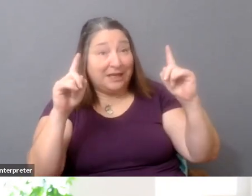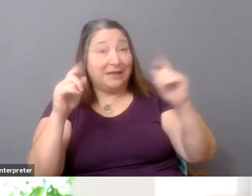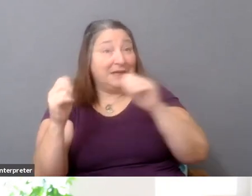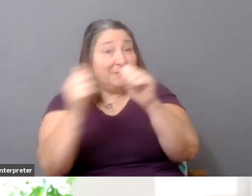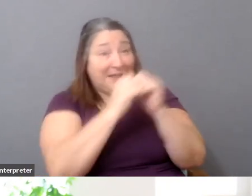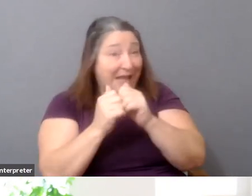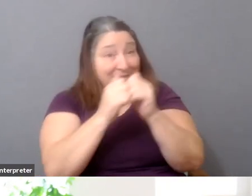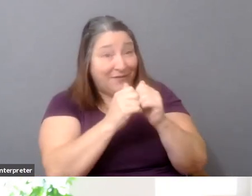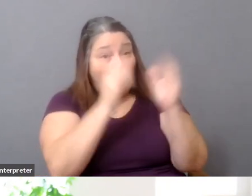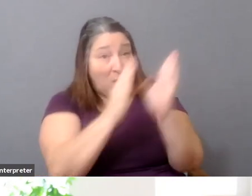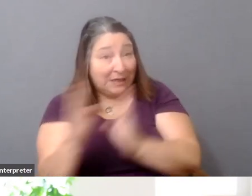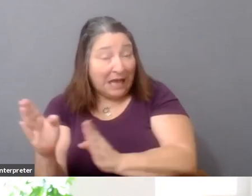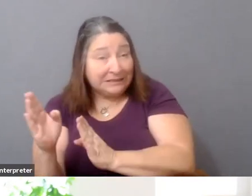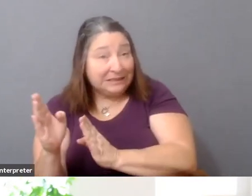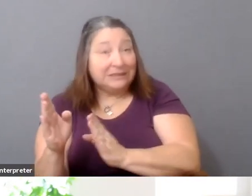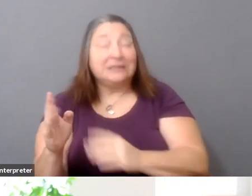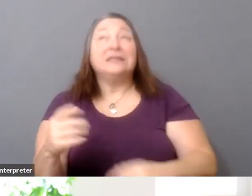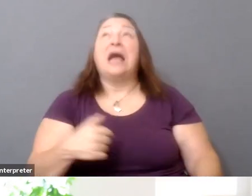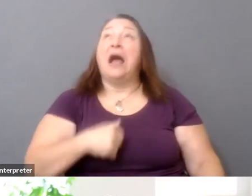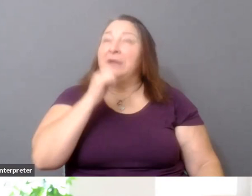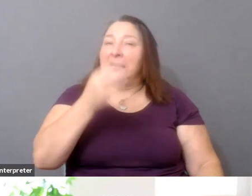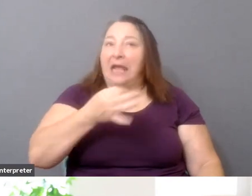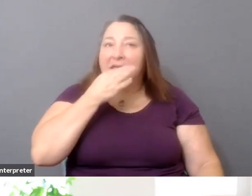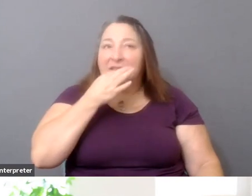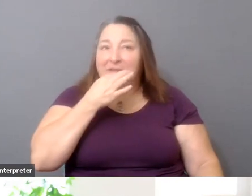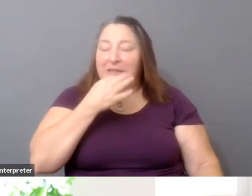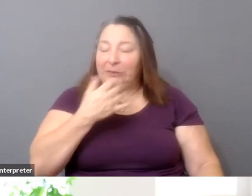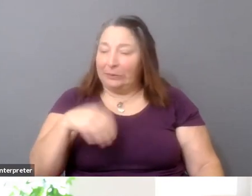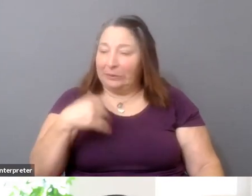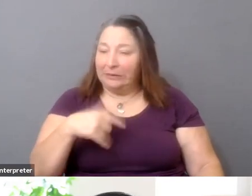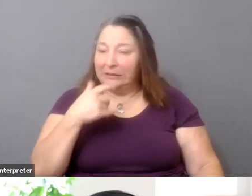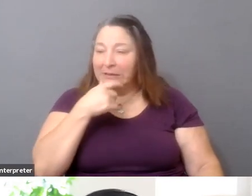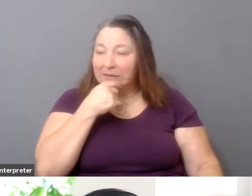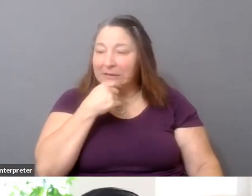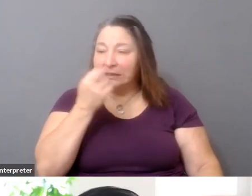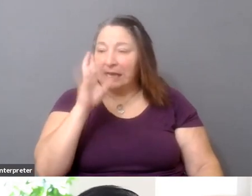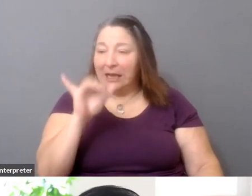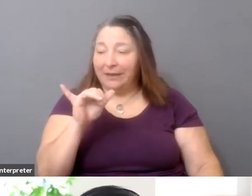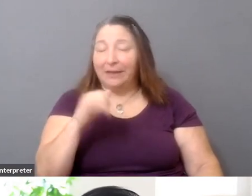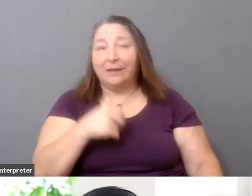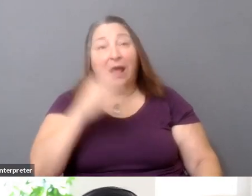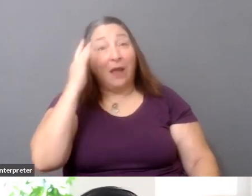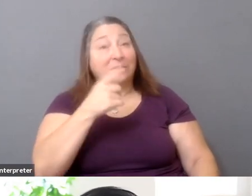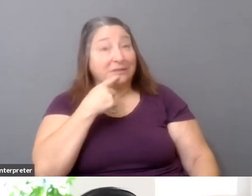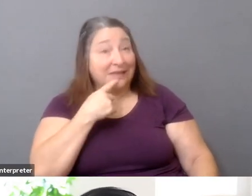But what I will say is that it's very clear at these, you know, places that have a lot of power--